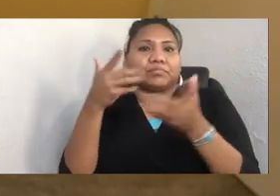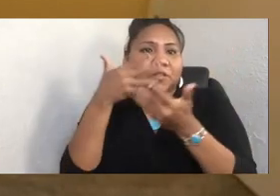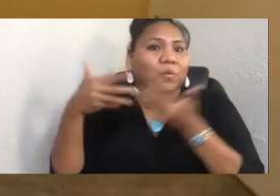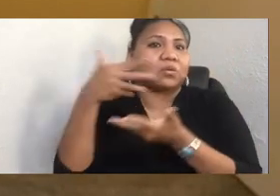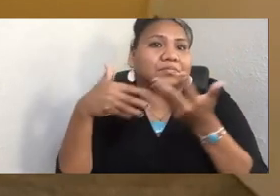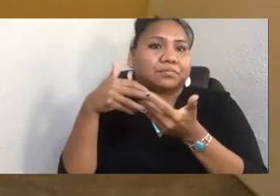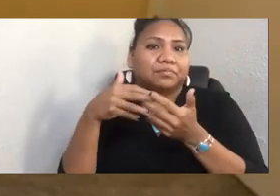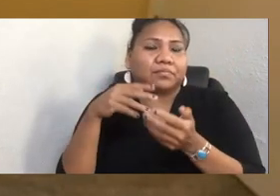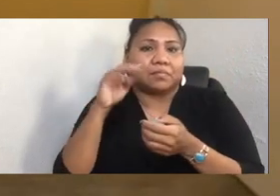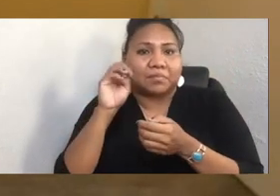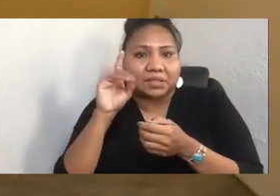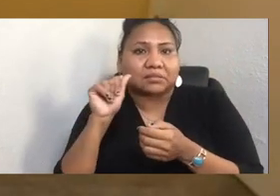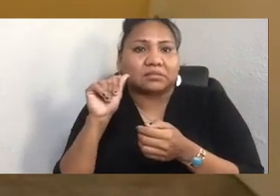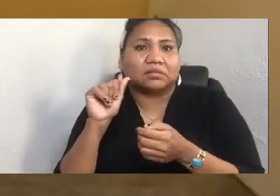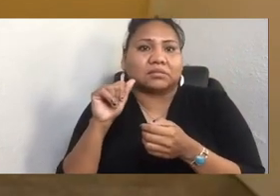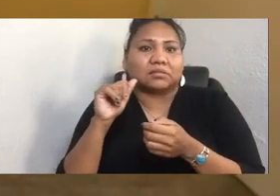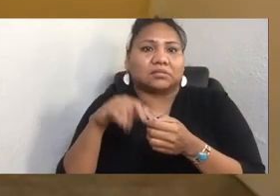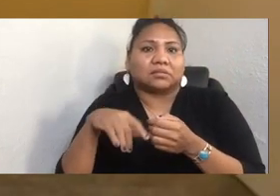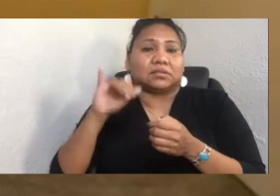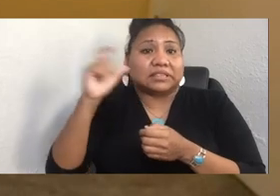But we do have a website.